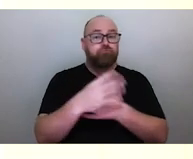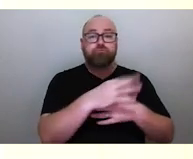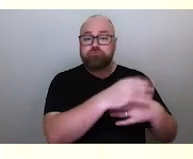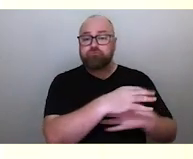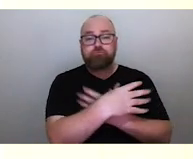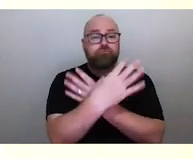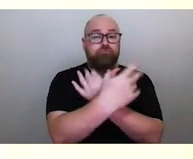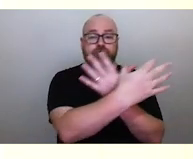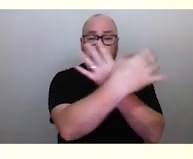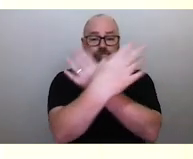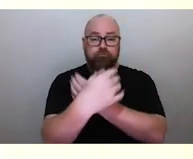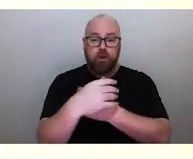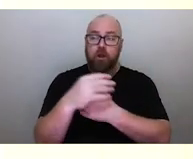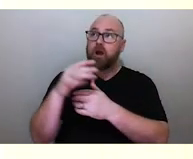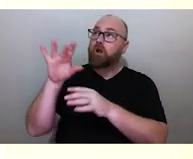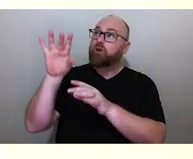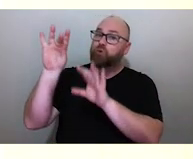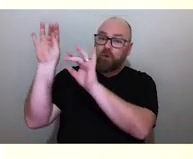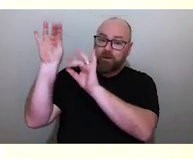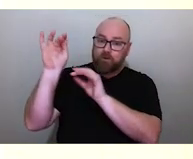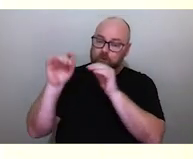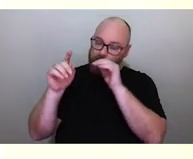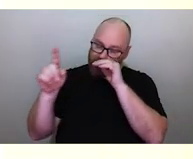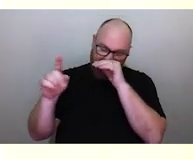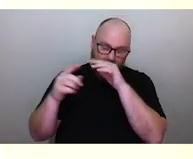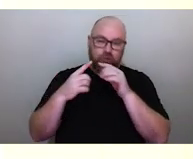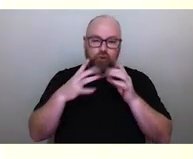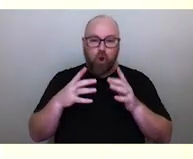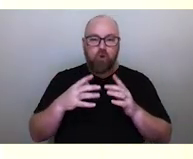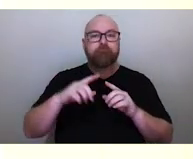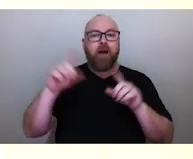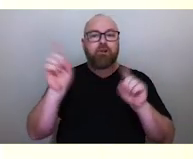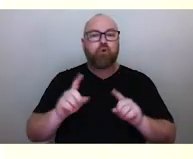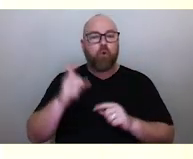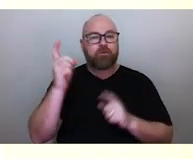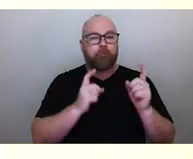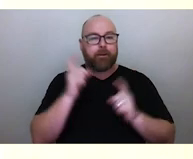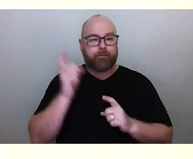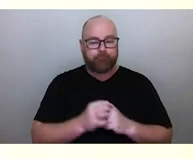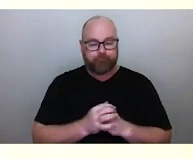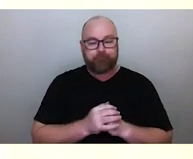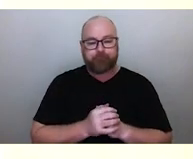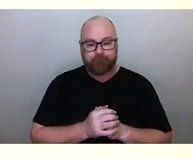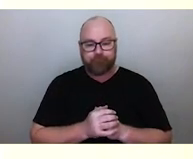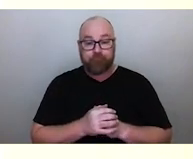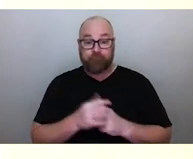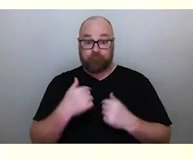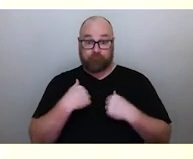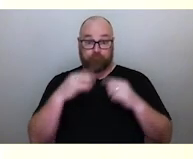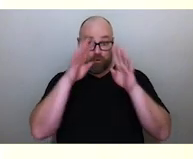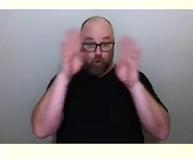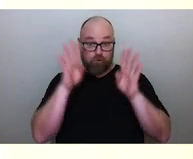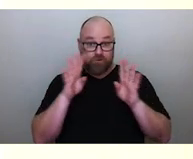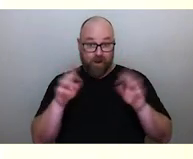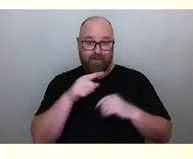and you notice the stars twinkling, that's going to tell you a storm is quickly approaching. Now in the Torres Strait, there is a song, in this song